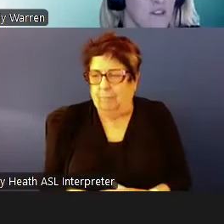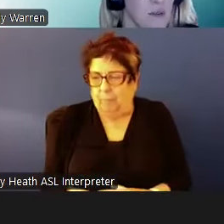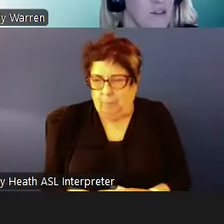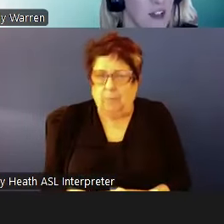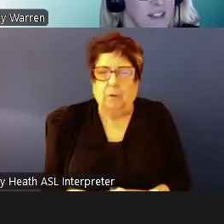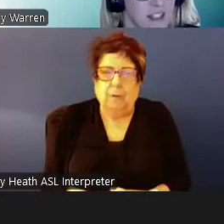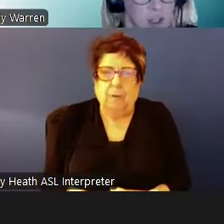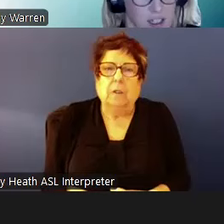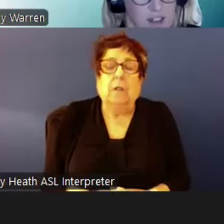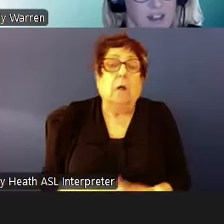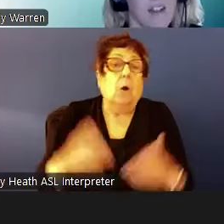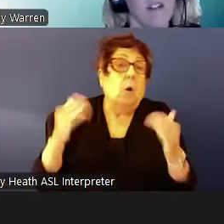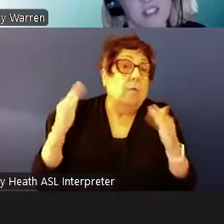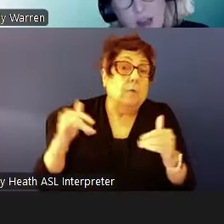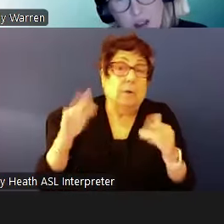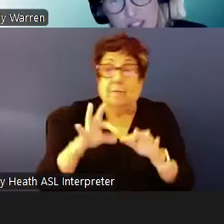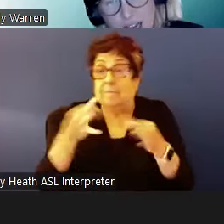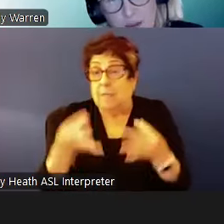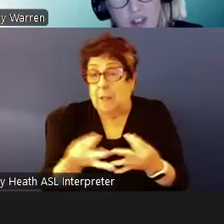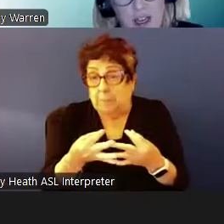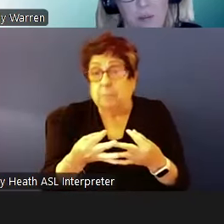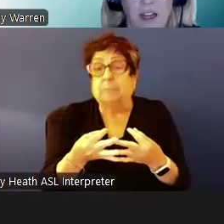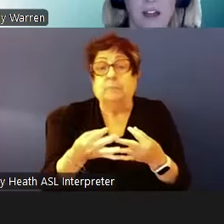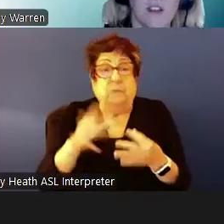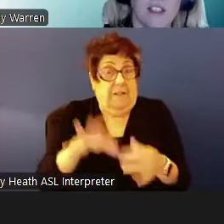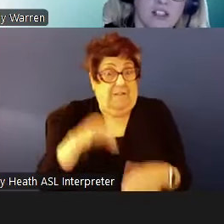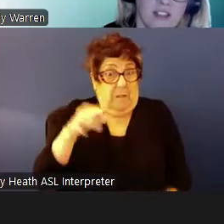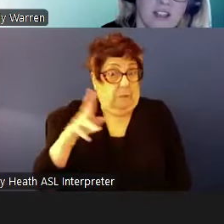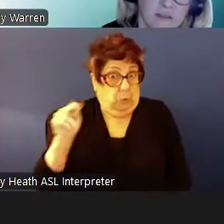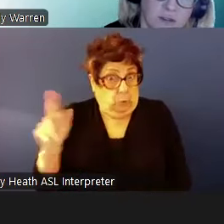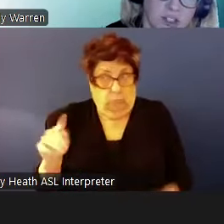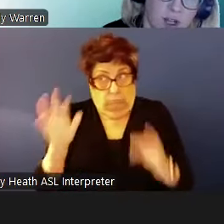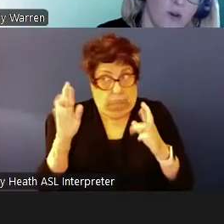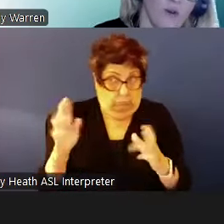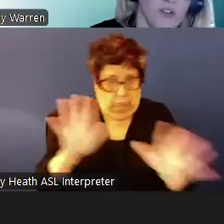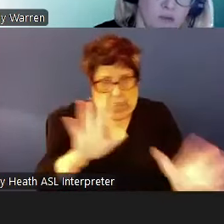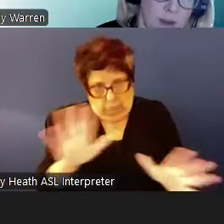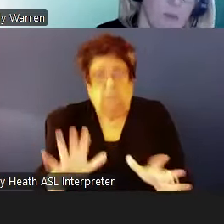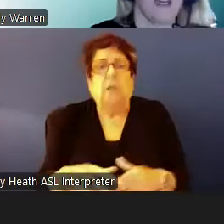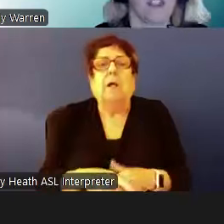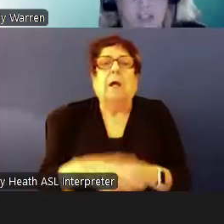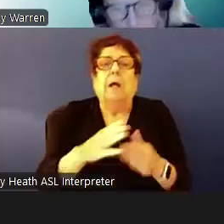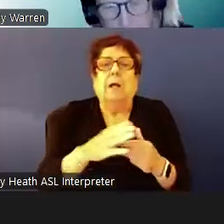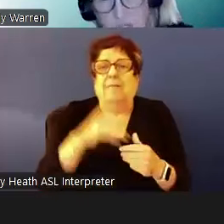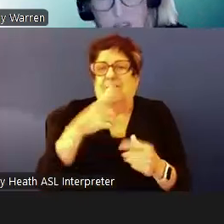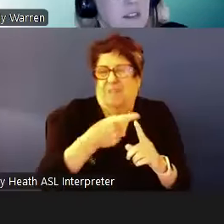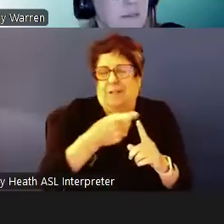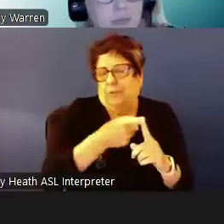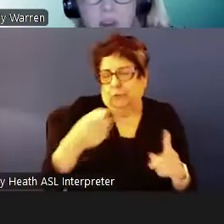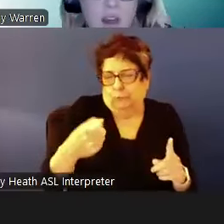family finds a unit. There are steps after that but this is to show from application to issuance.